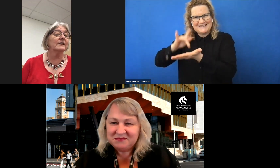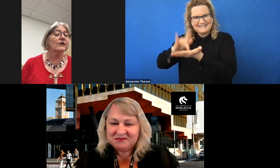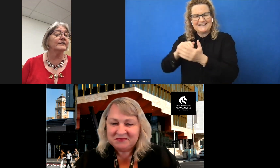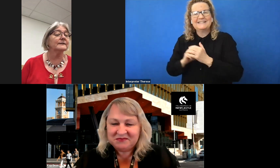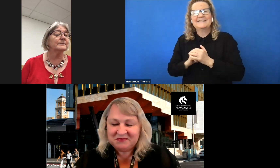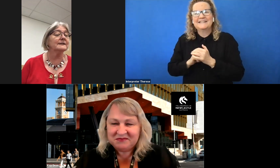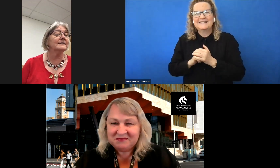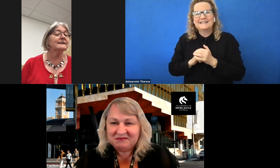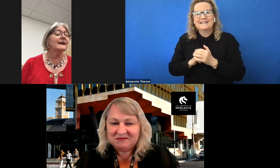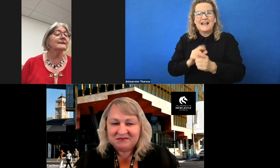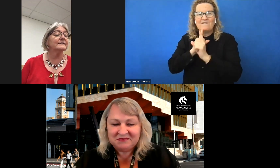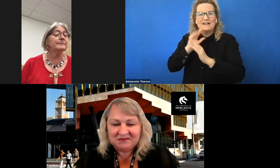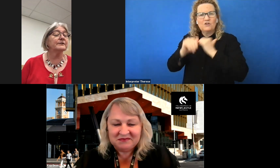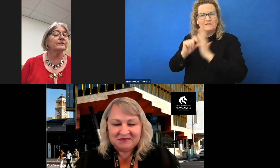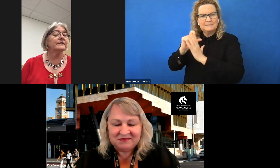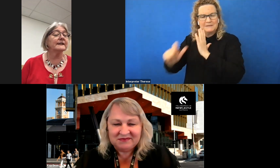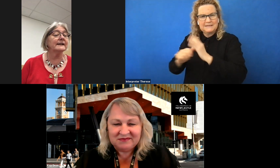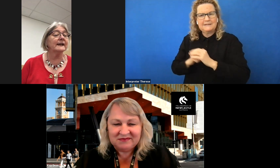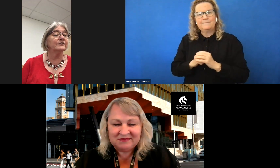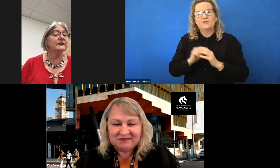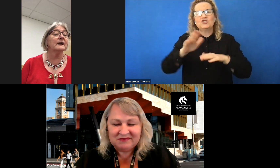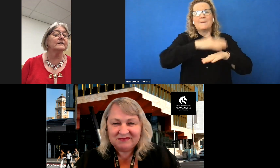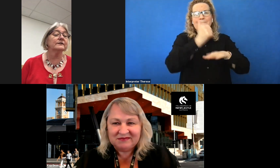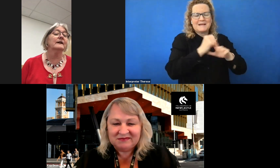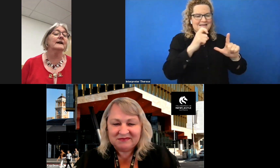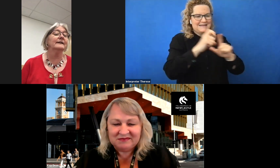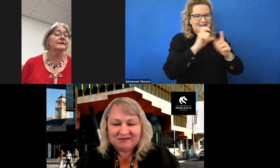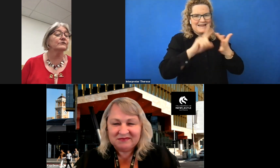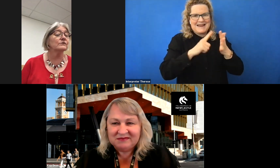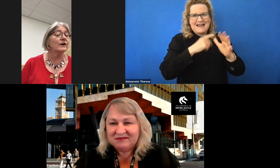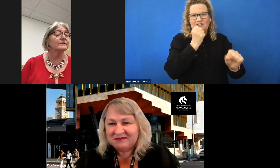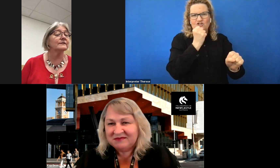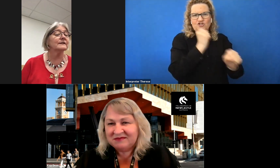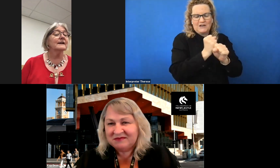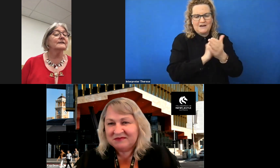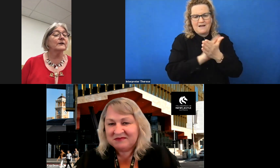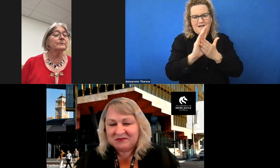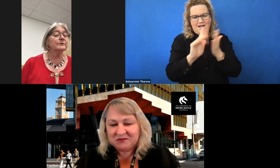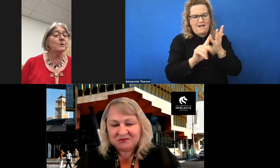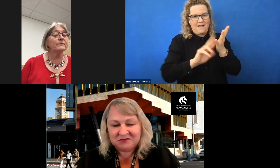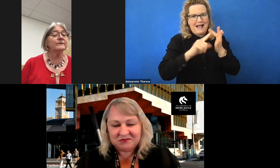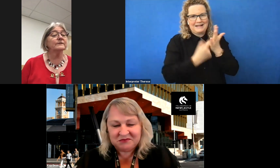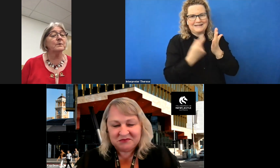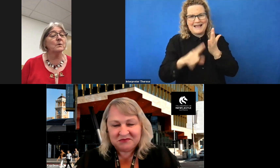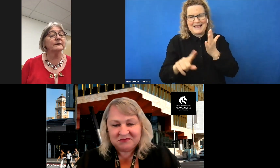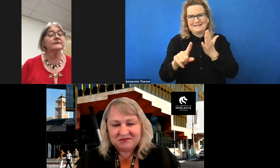on disability, established on DGAE, Hunter and central coast, developed support for supporters,